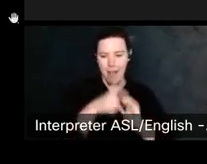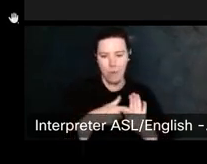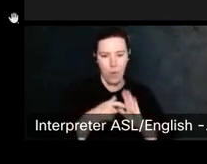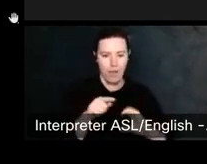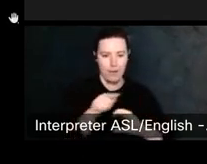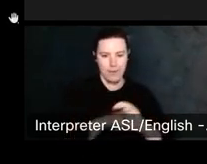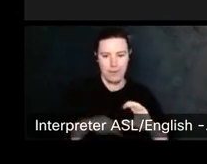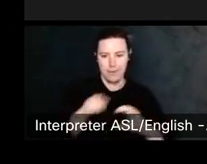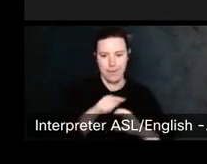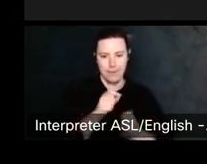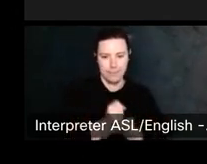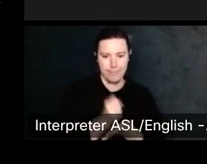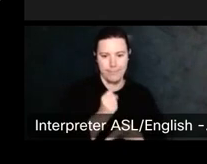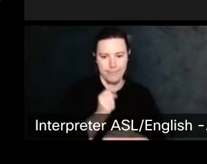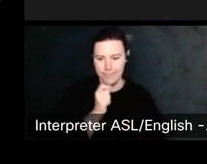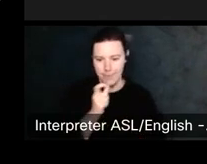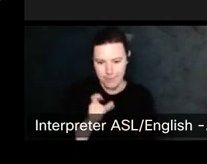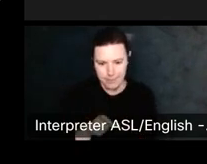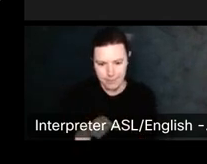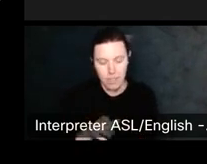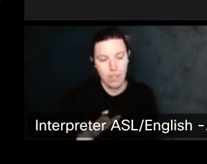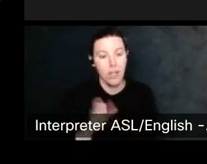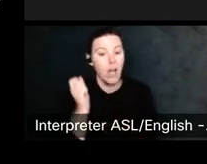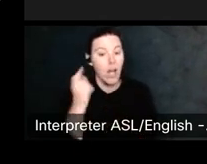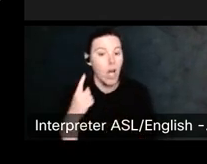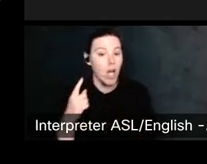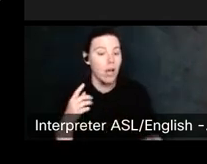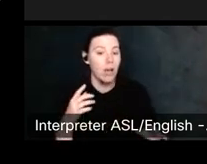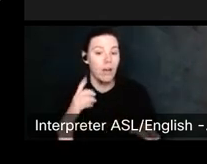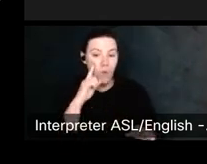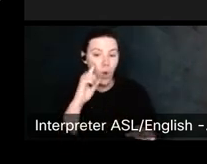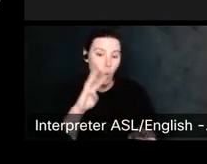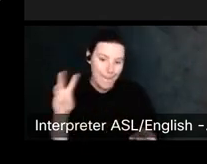I should say you don't I mean, it's good to put a copyright so you'll notice on Web sites and things like that. But.